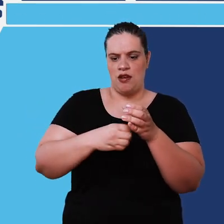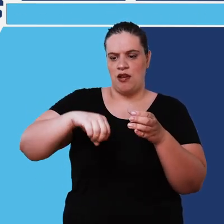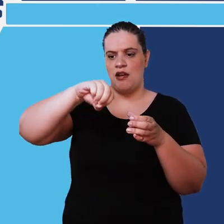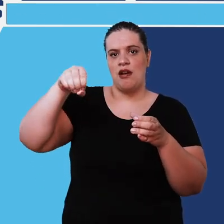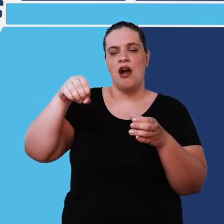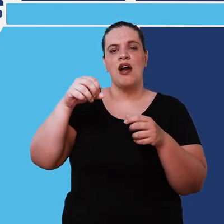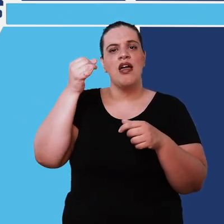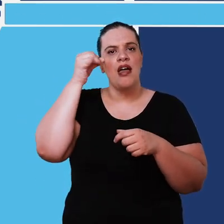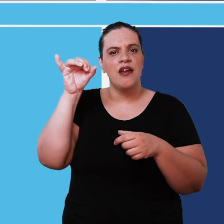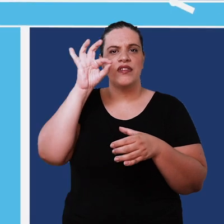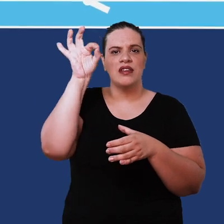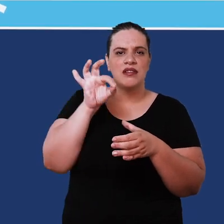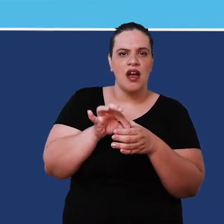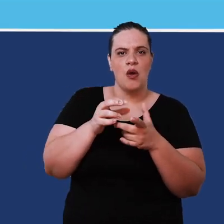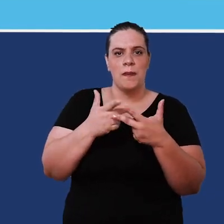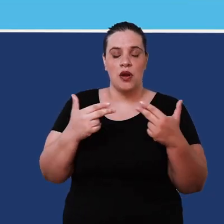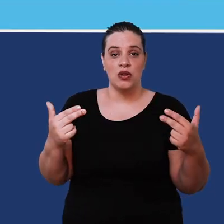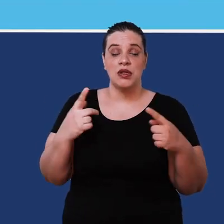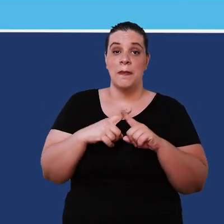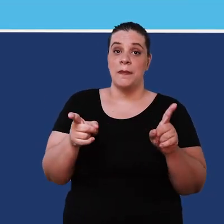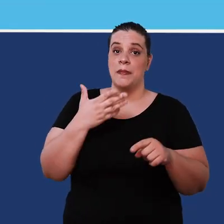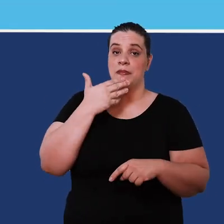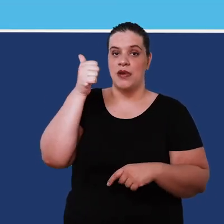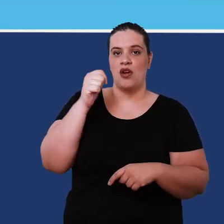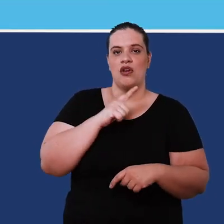some insects from entering the cistern but the ideal is to have a